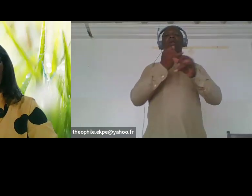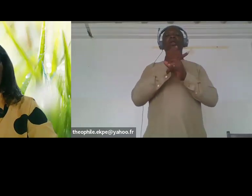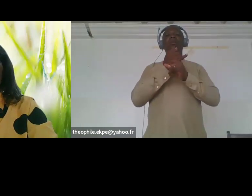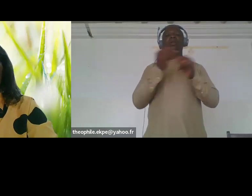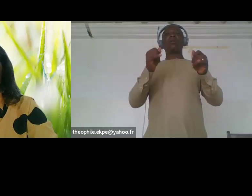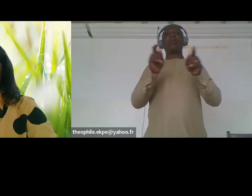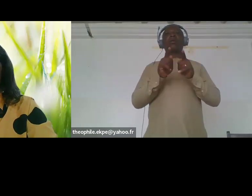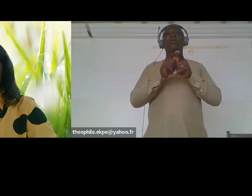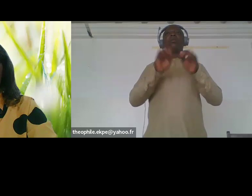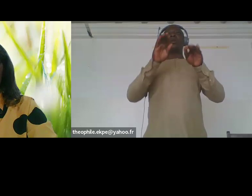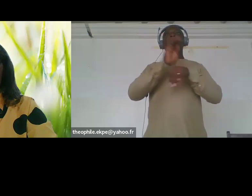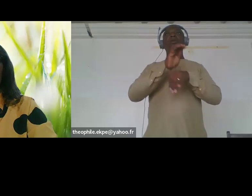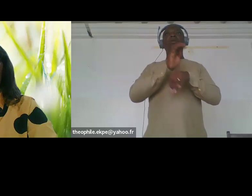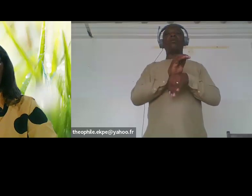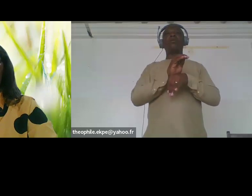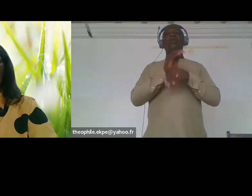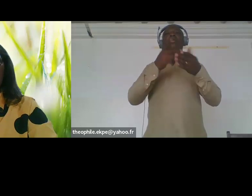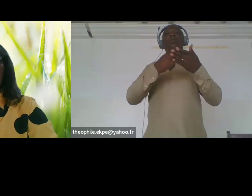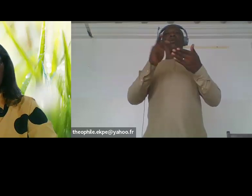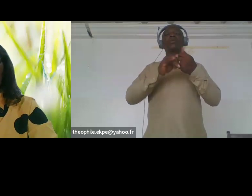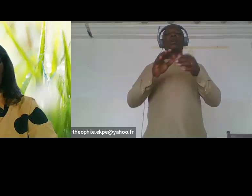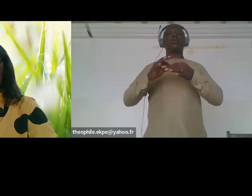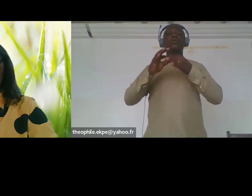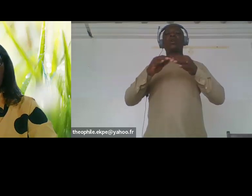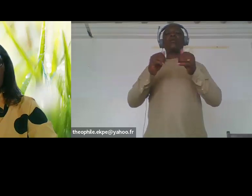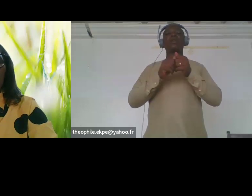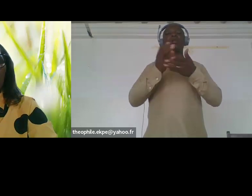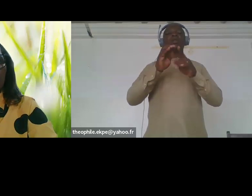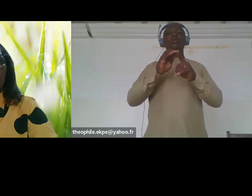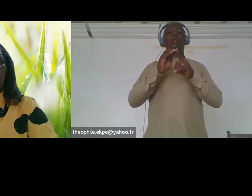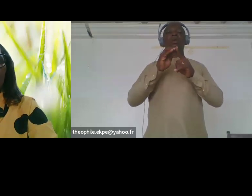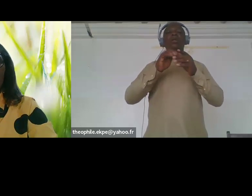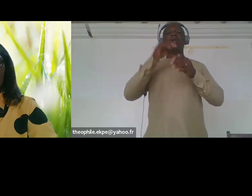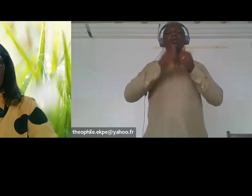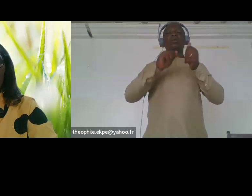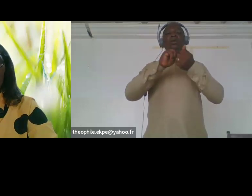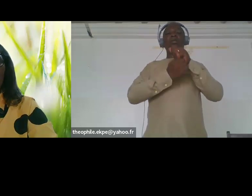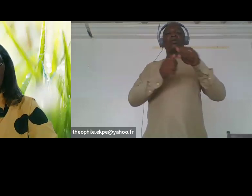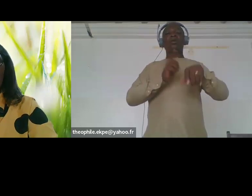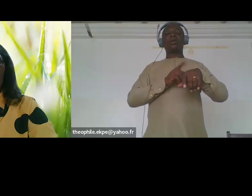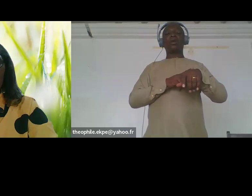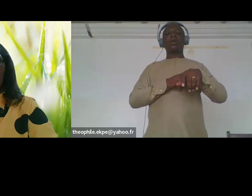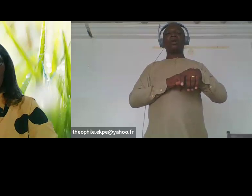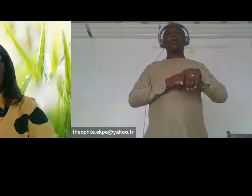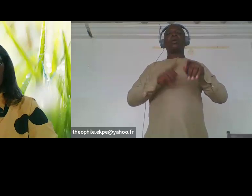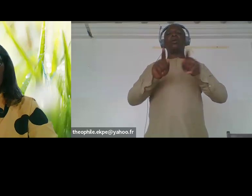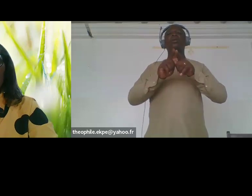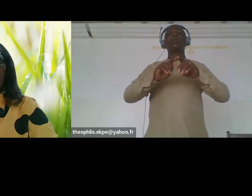policy analysis uh but also produce a policy advocacy paper along with a short